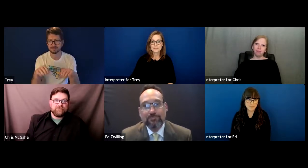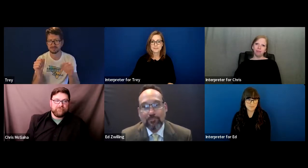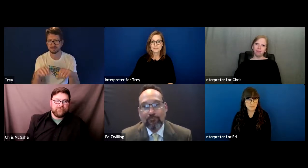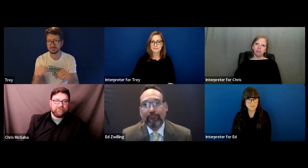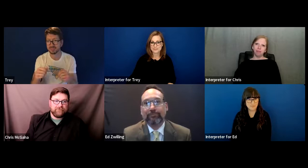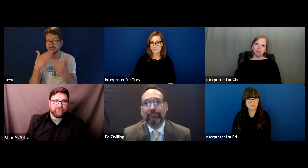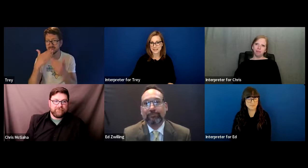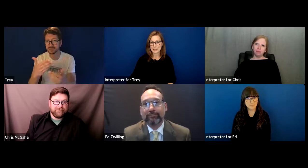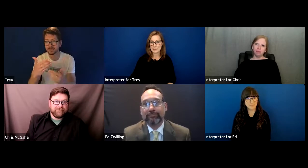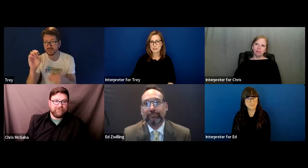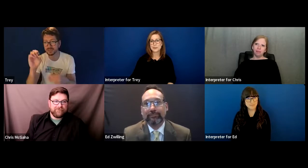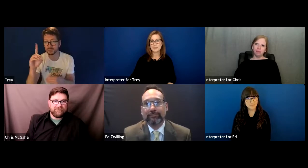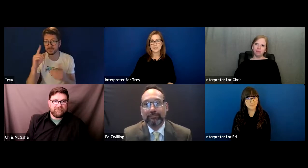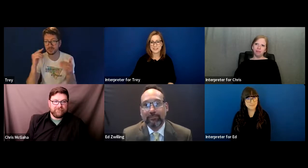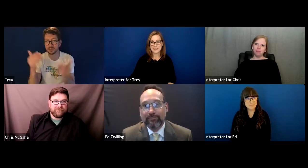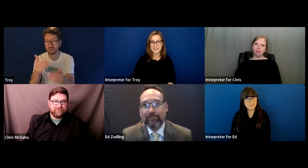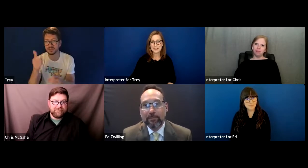Tray: Absolutely!